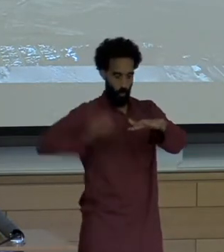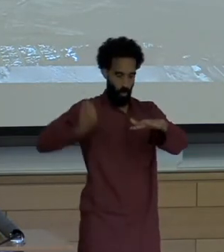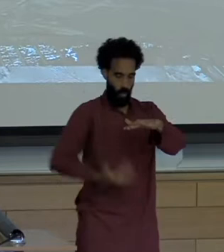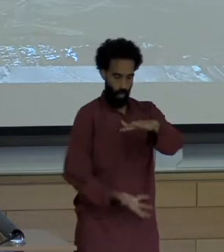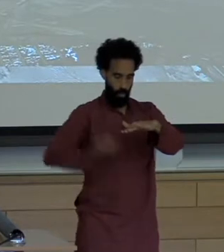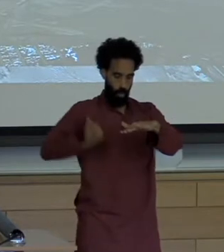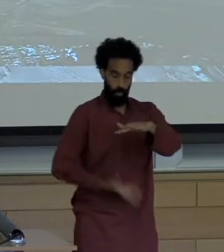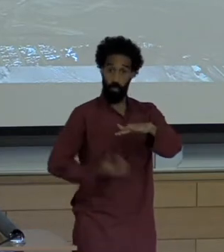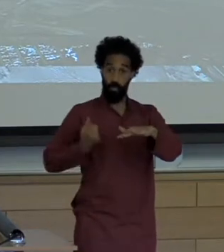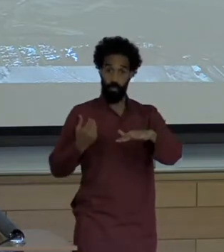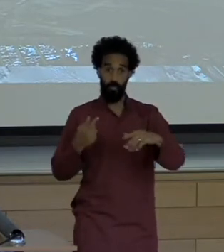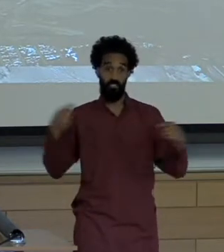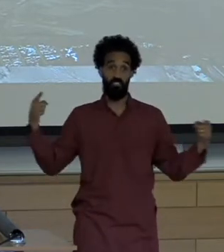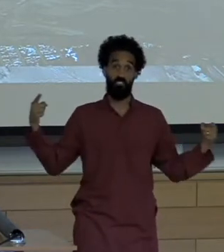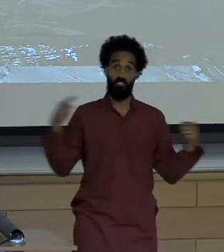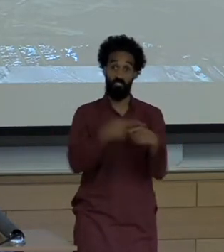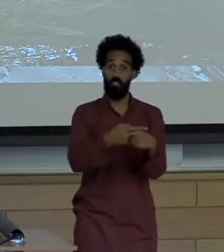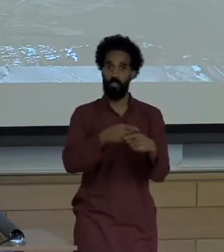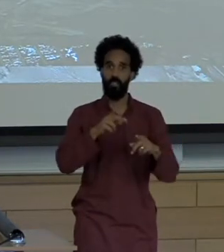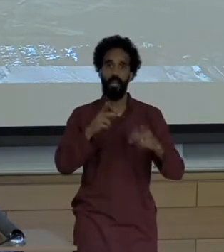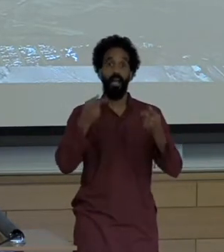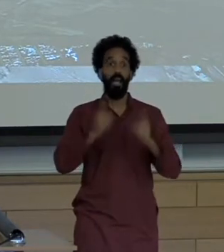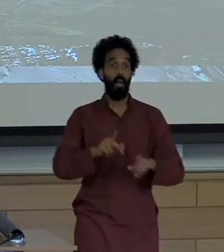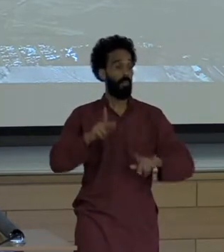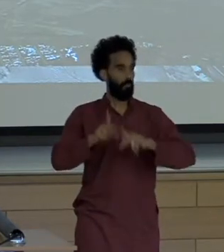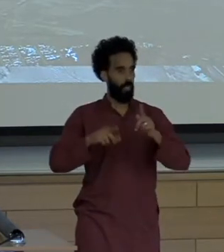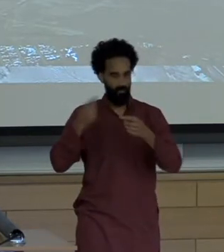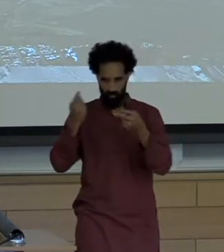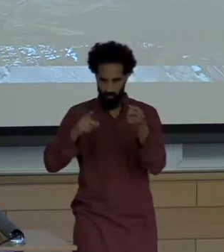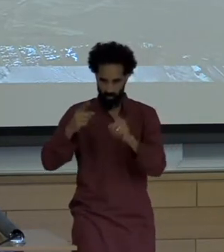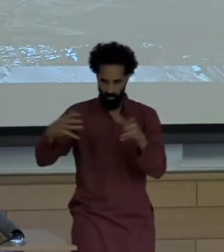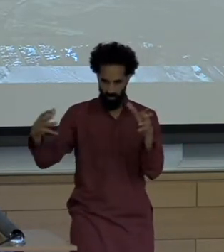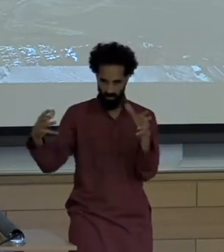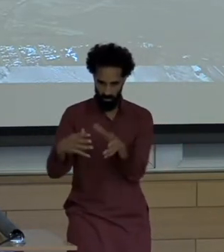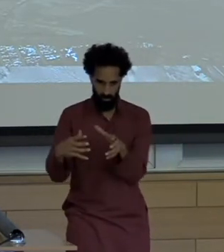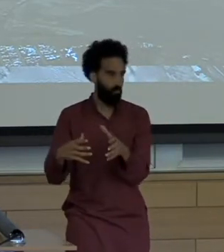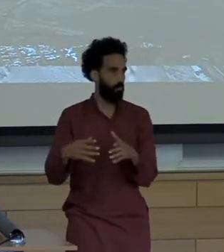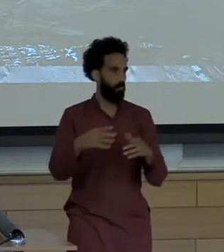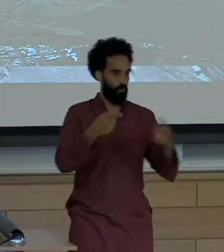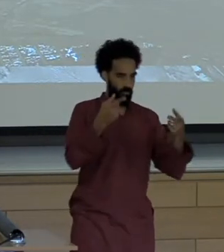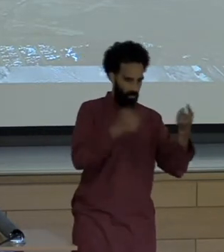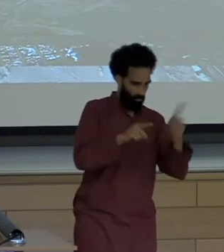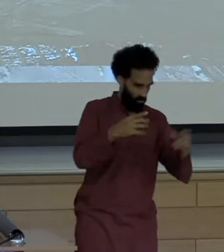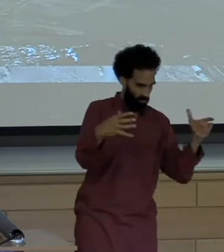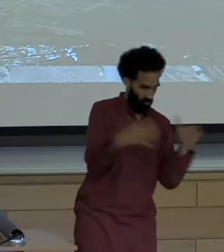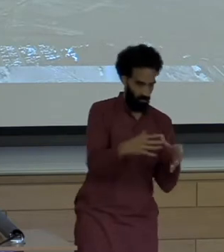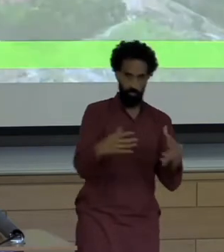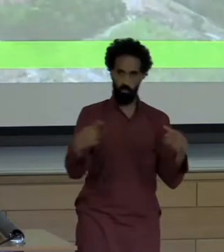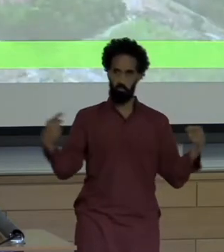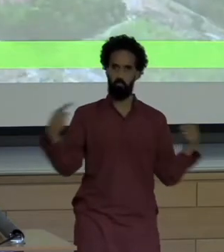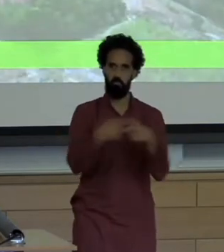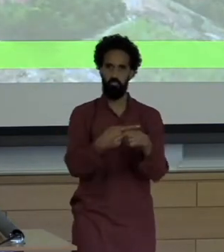Stretched from the courts, local courts and Copiapo to the Chilean Supreme Court